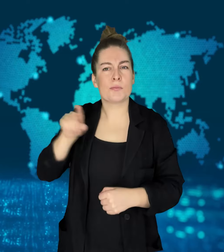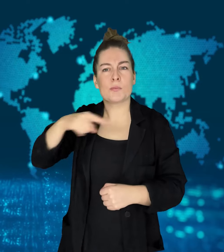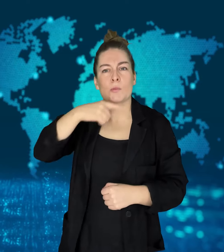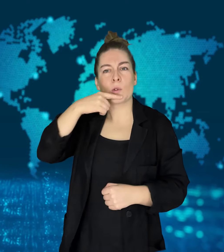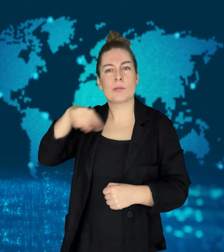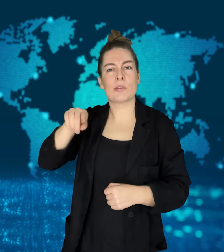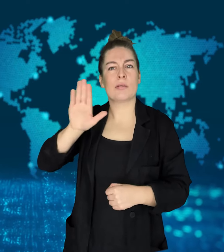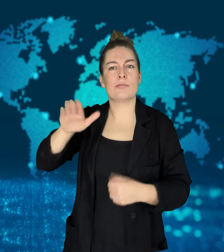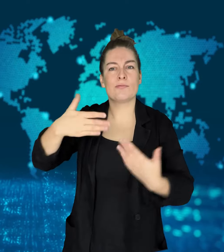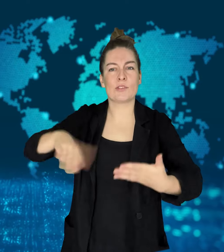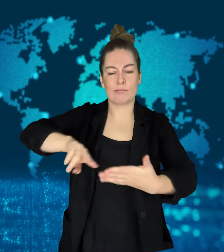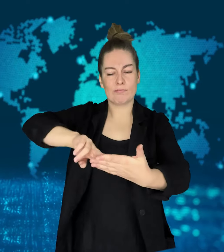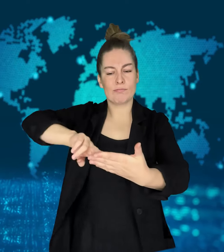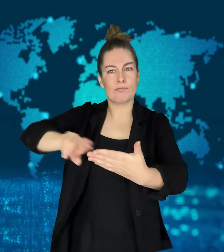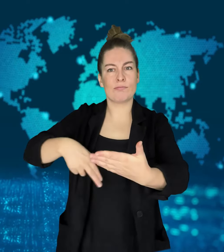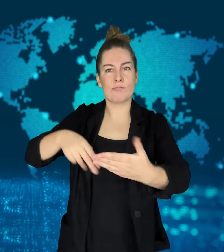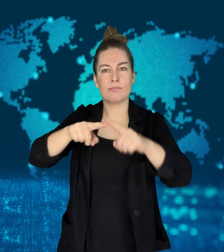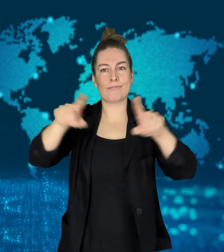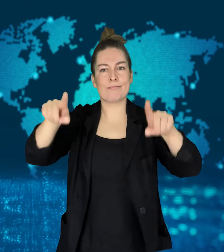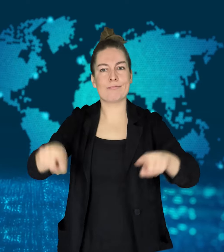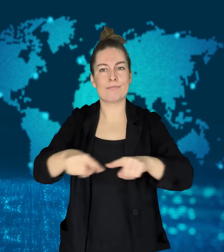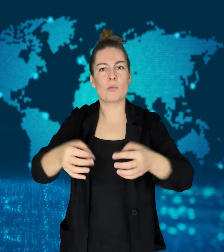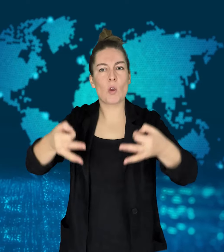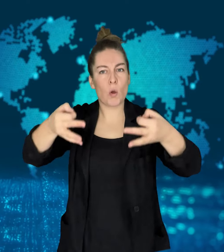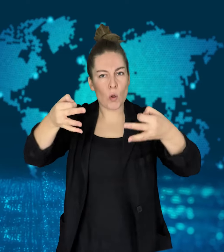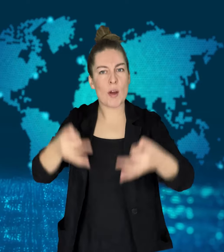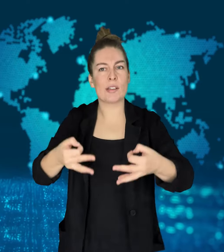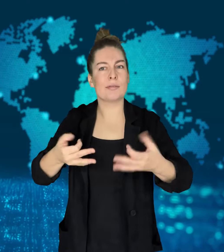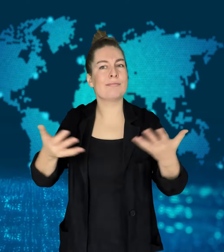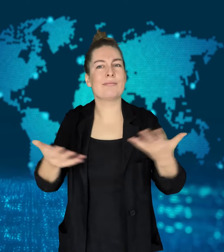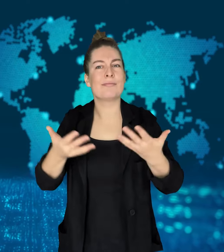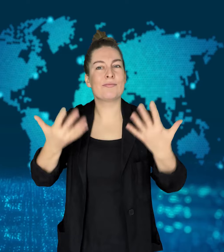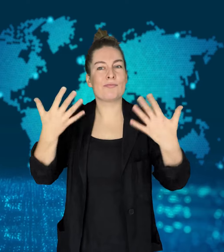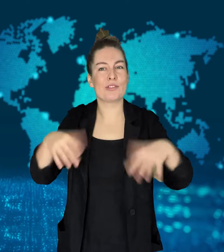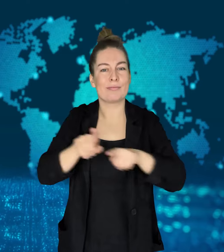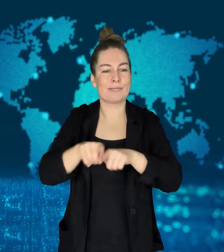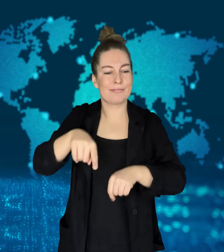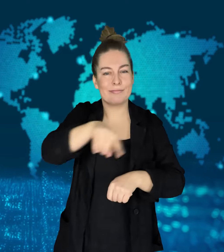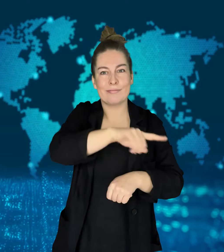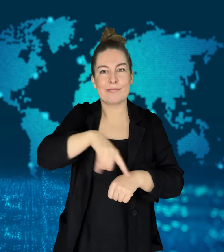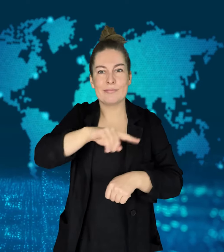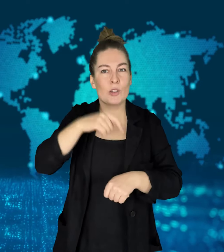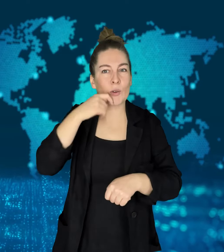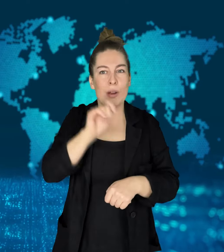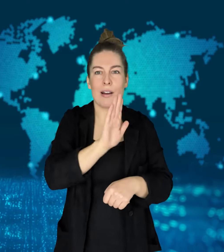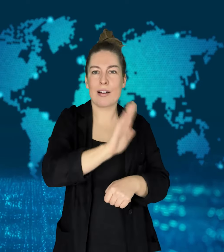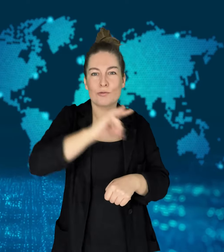Ukraine responded to Russia's decree that Ukrainian children removed